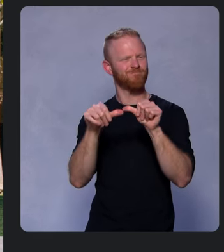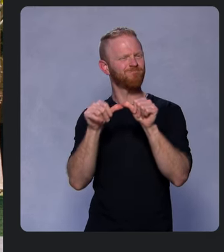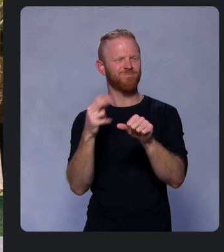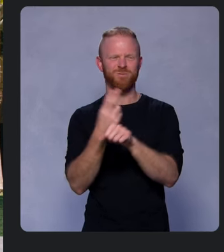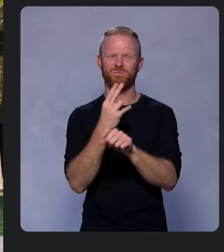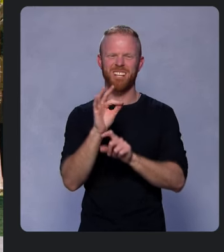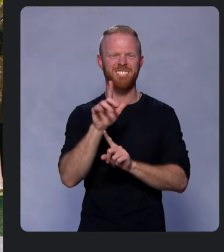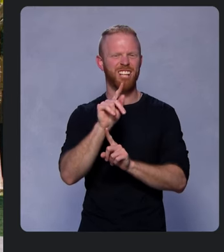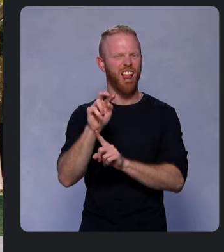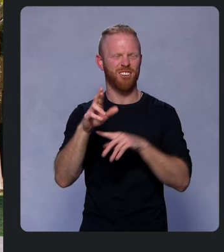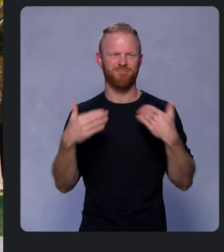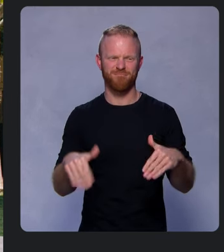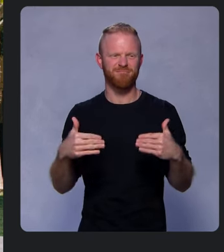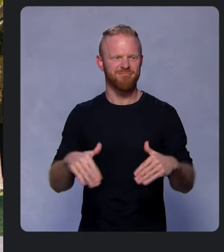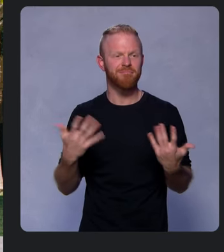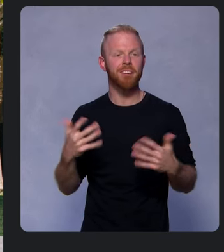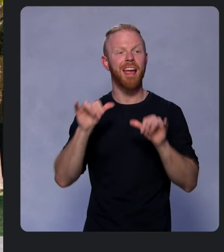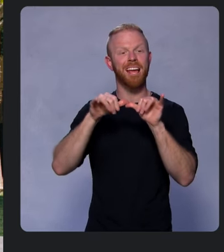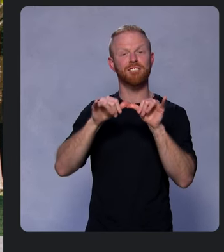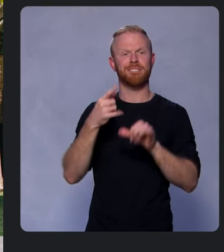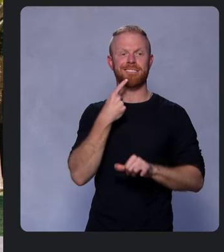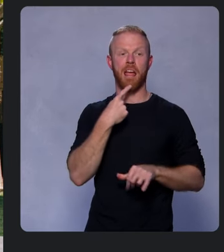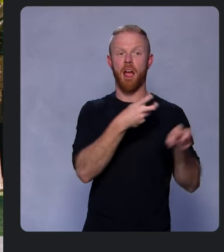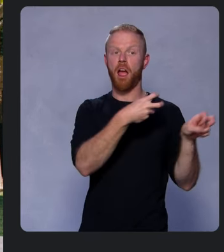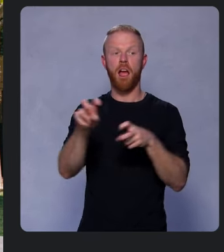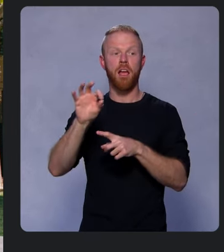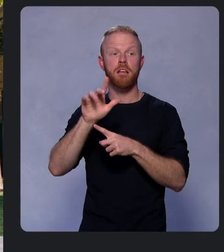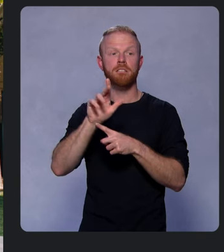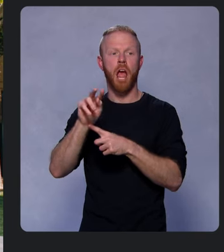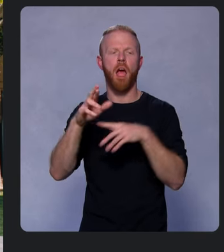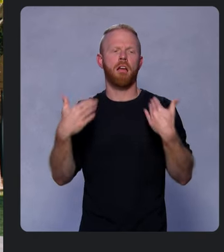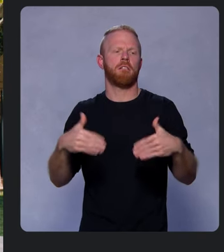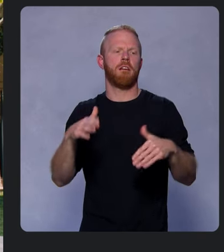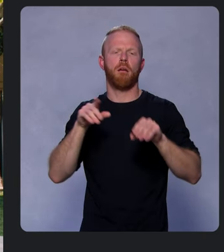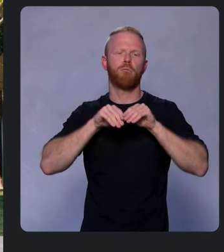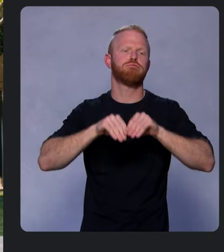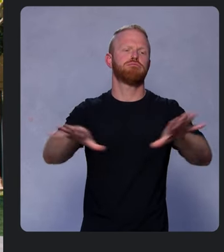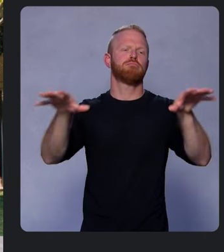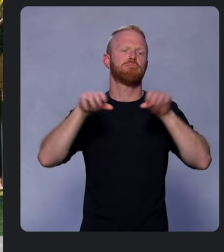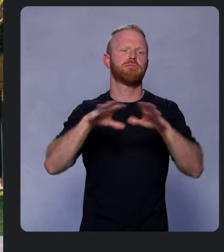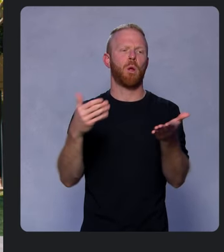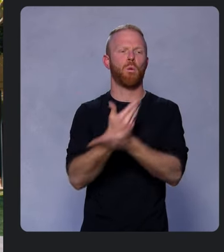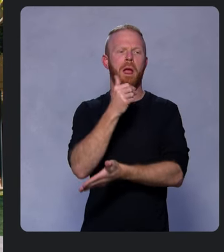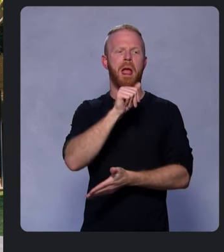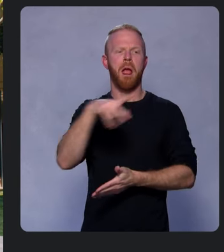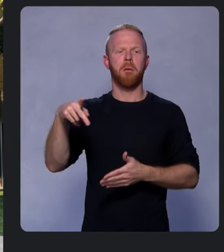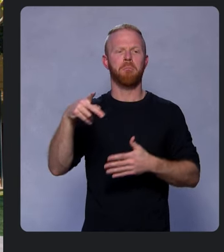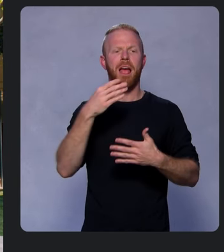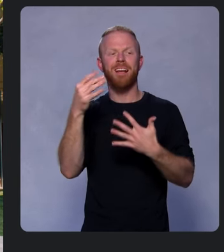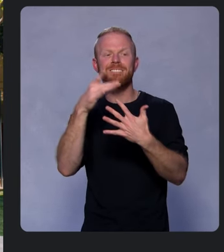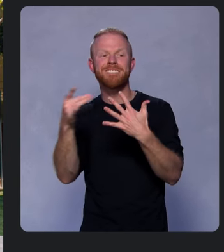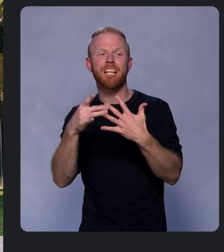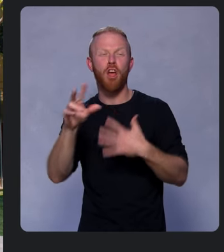Their engineers say, switching to Flutter has allowed them to ship new apps and features 30% faster.